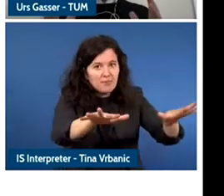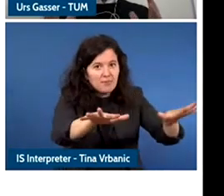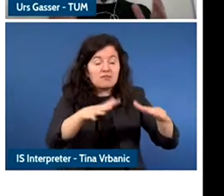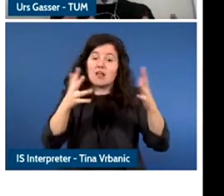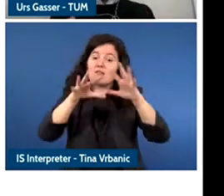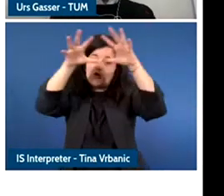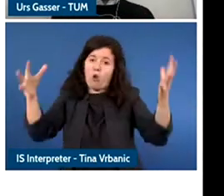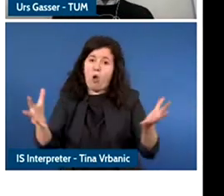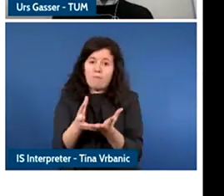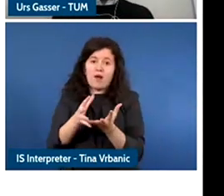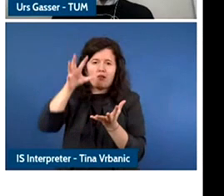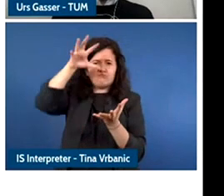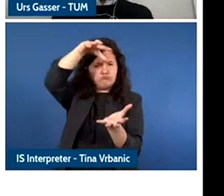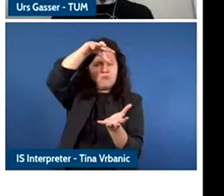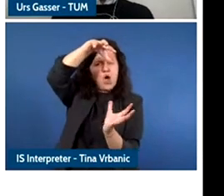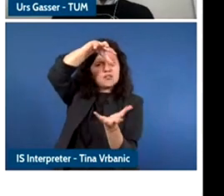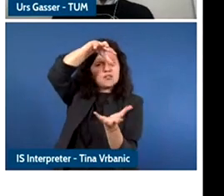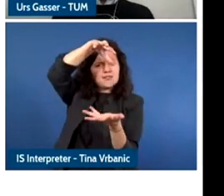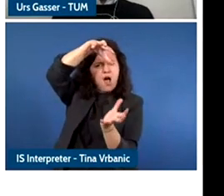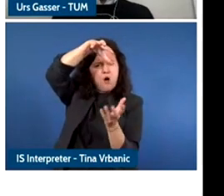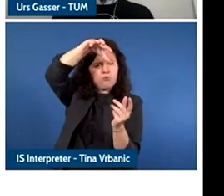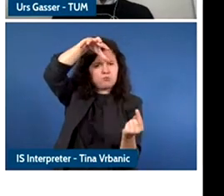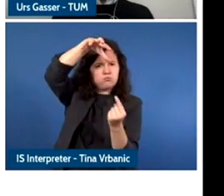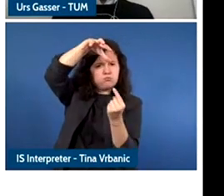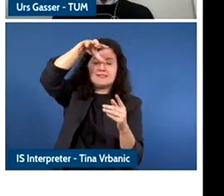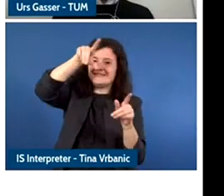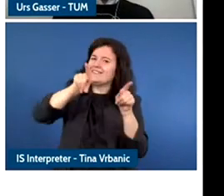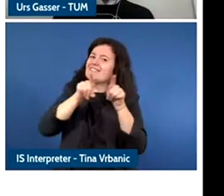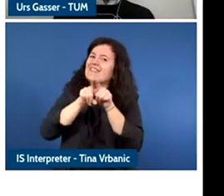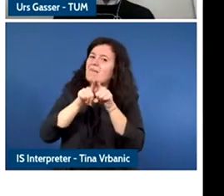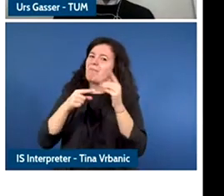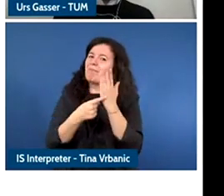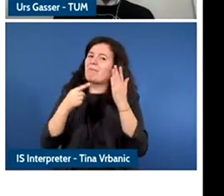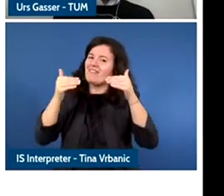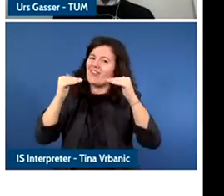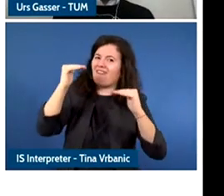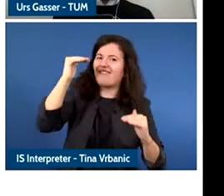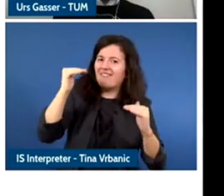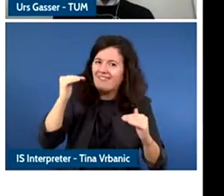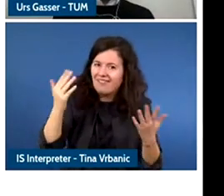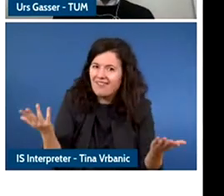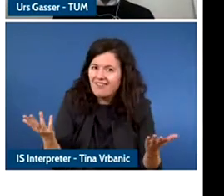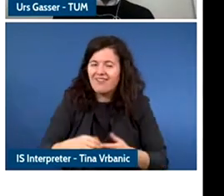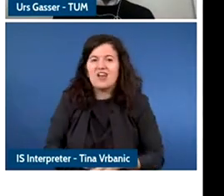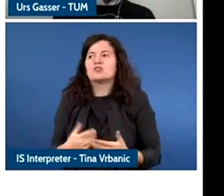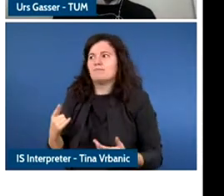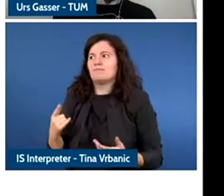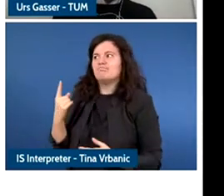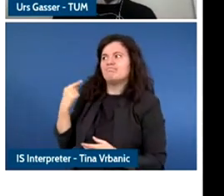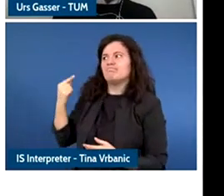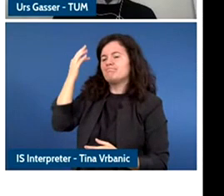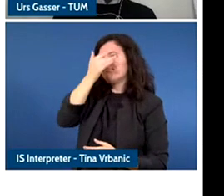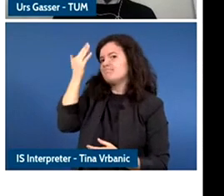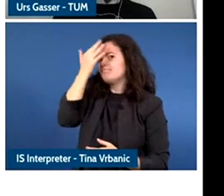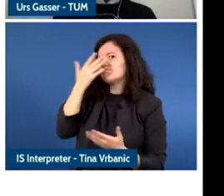terms of the kind of resource that you can put in translated policy into practice. And much progress has been made.